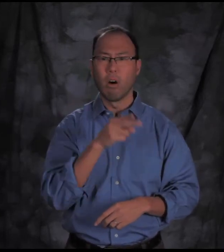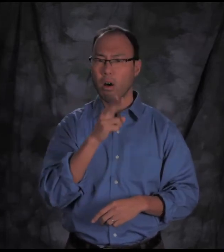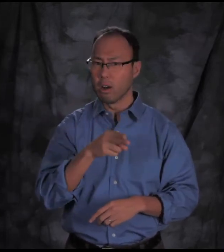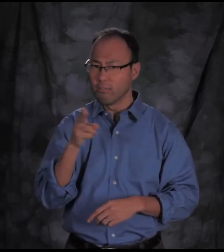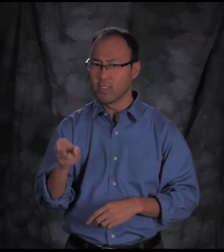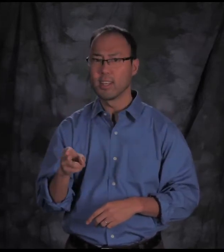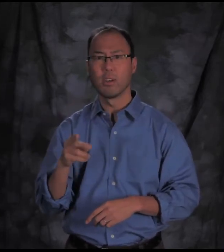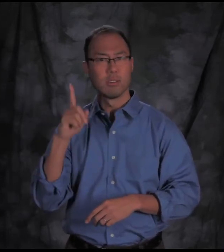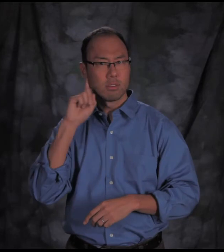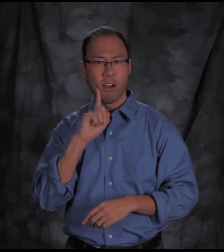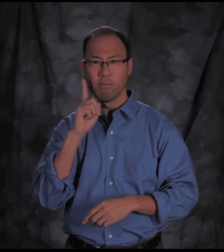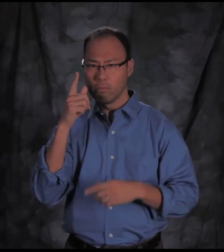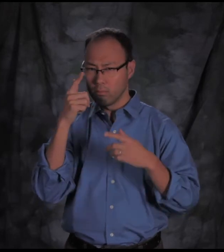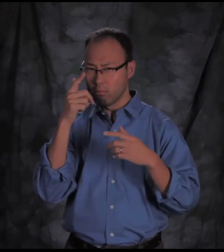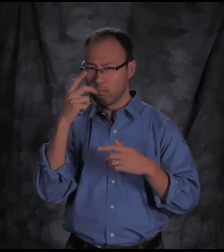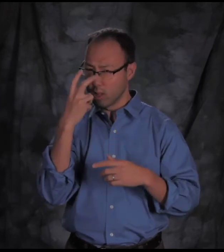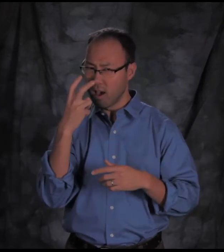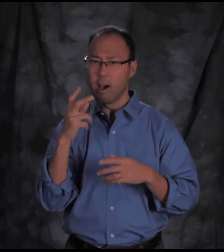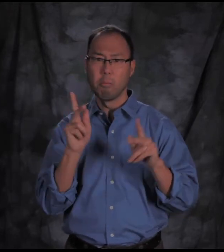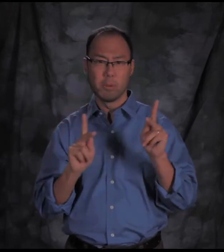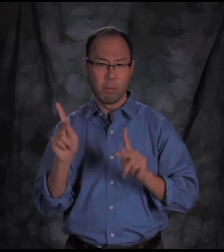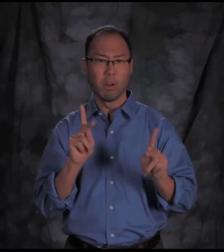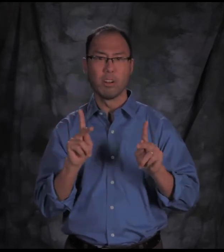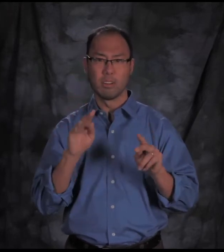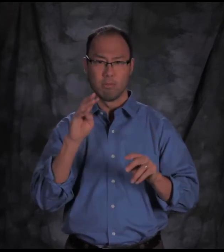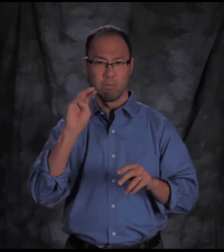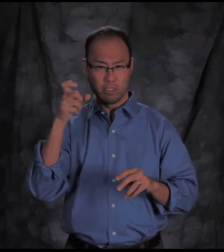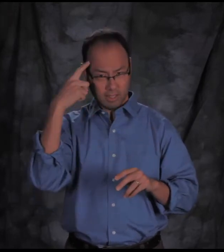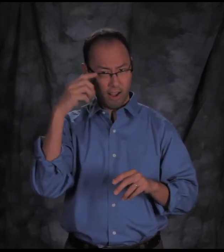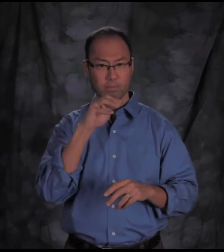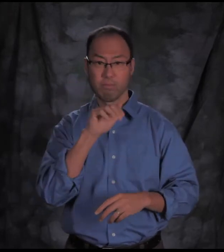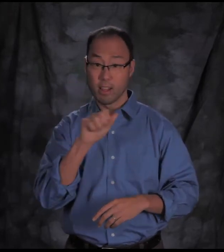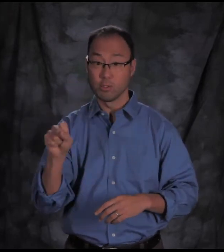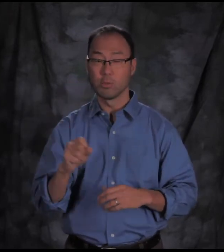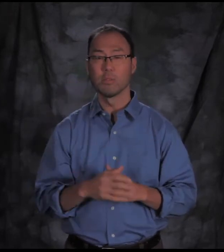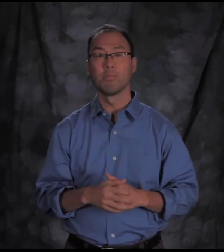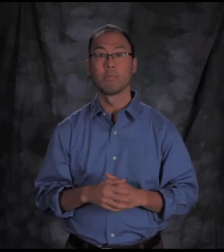in the Commonwealth of Massachusetts.